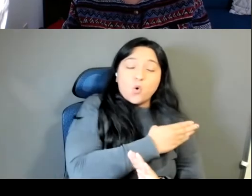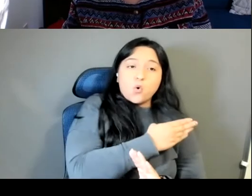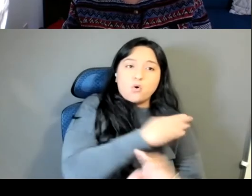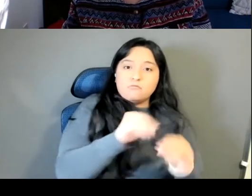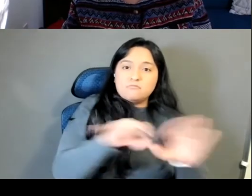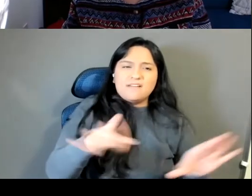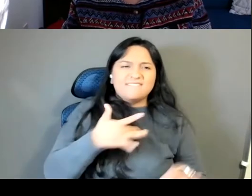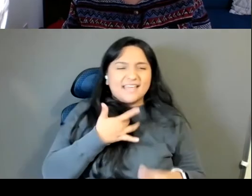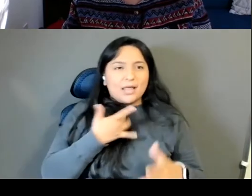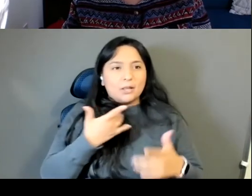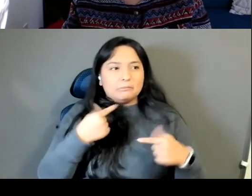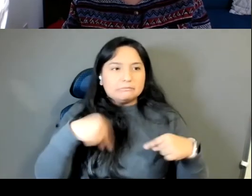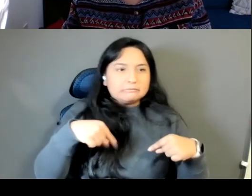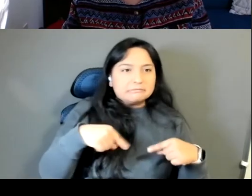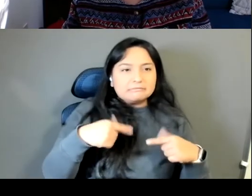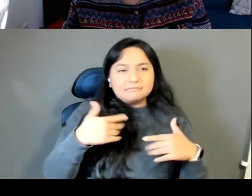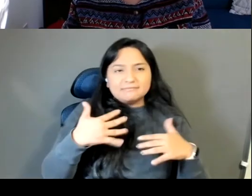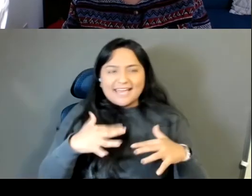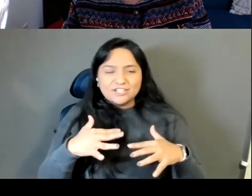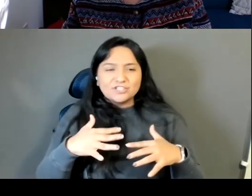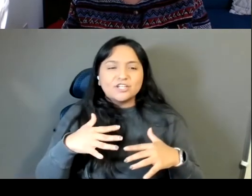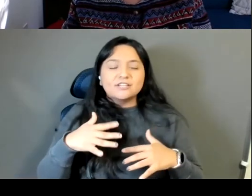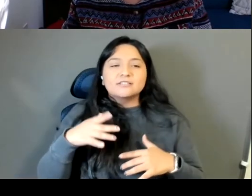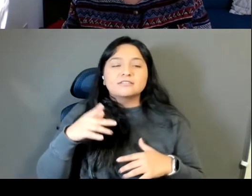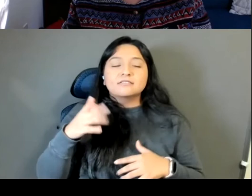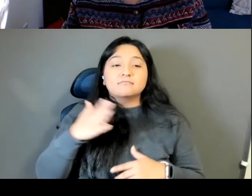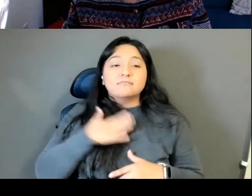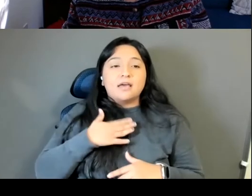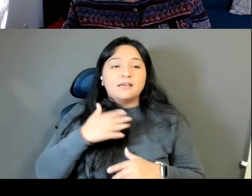sister in law calls it a vulnerability hangover which I've loved because that's exactly what